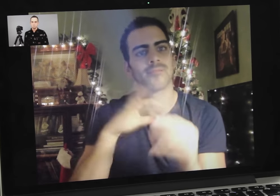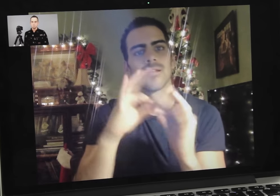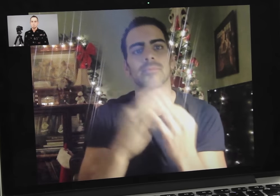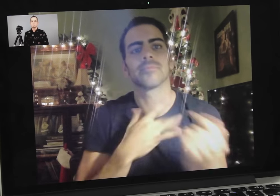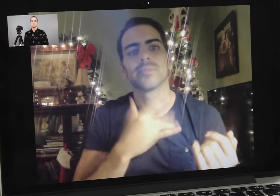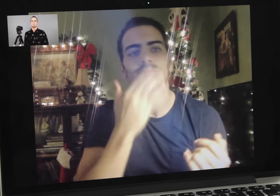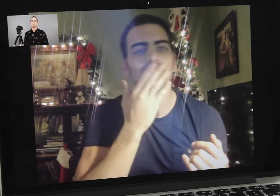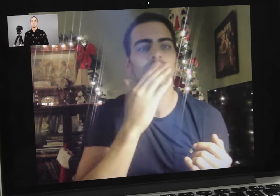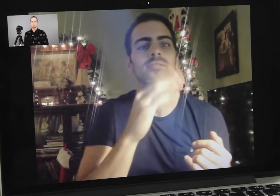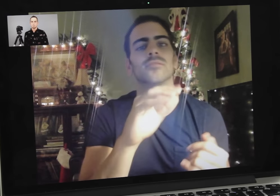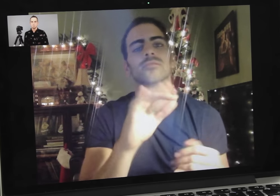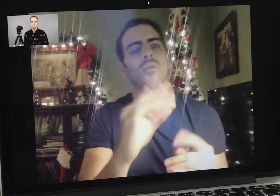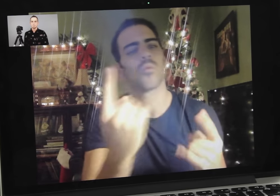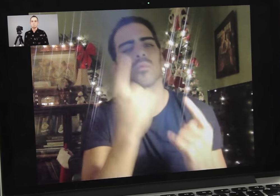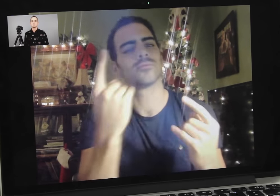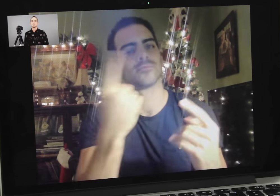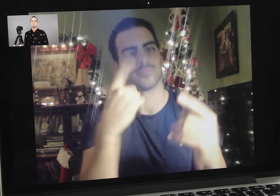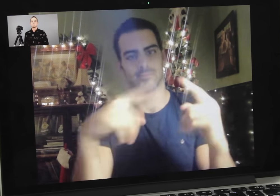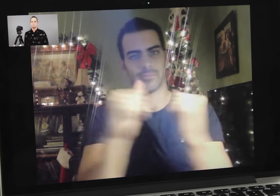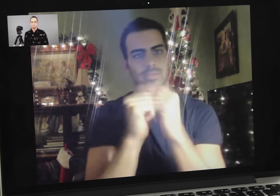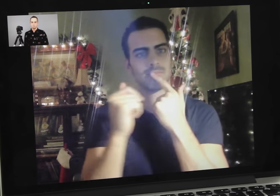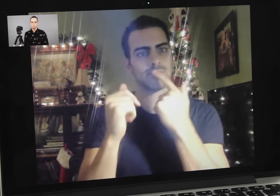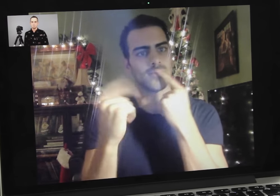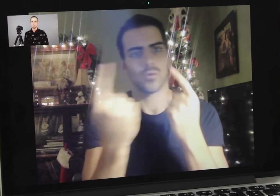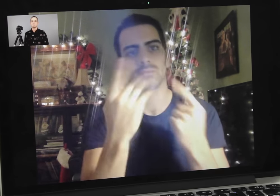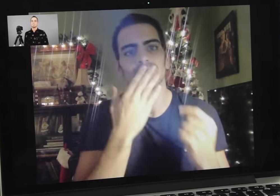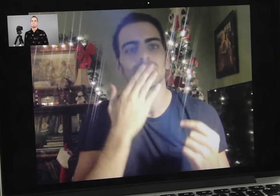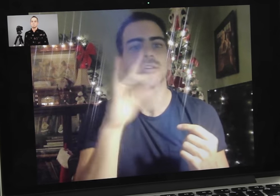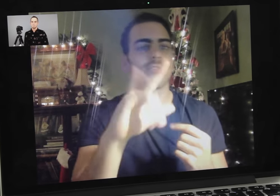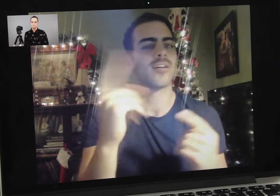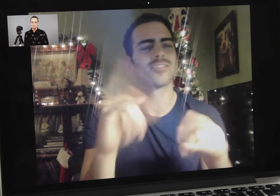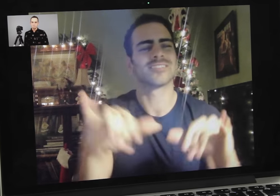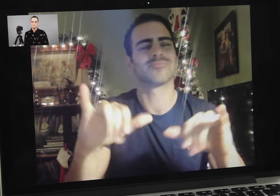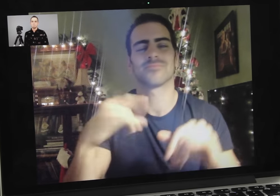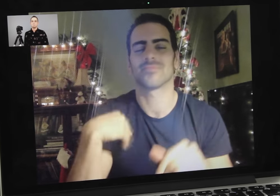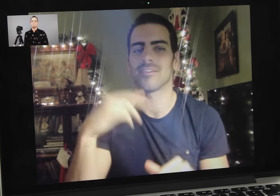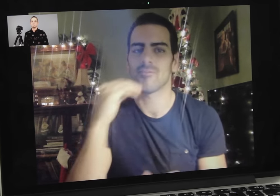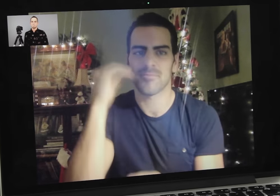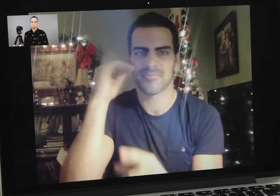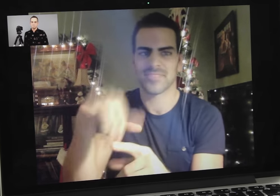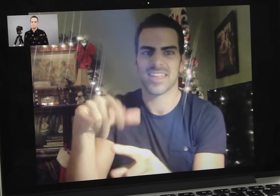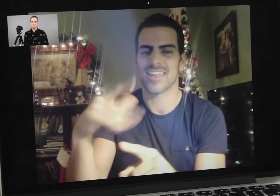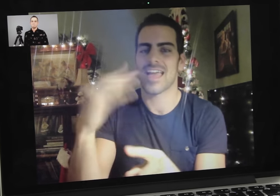My family always gestures with the lips. It just felt like home.